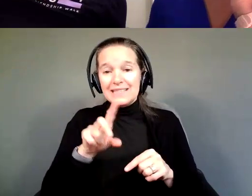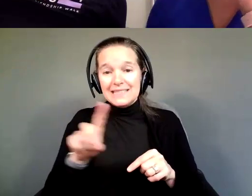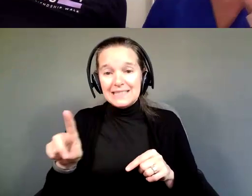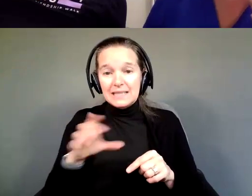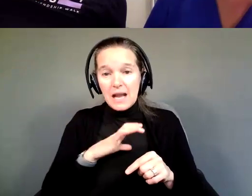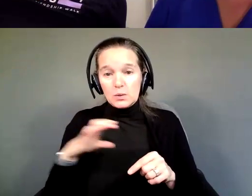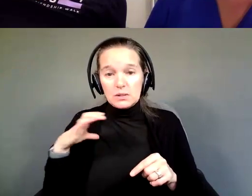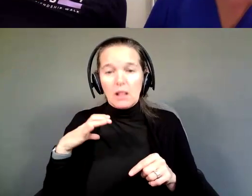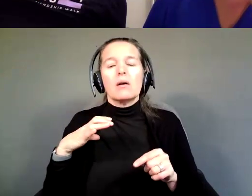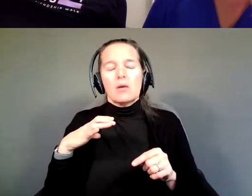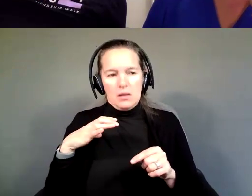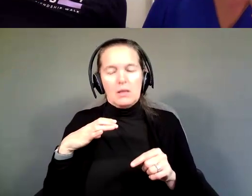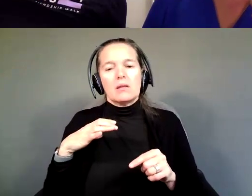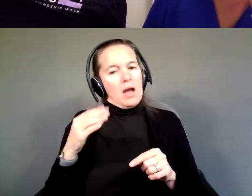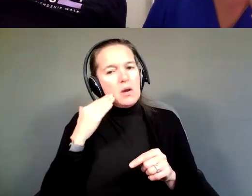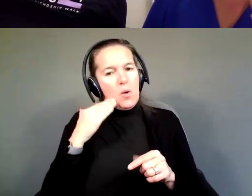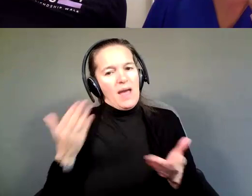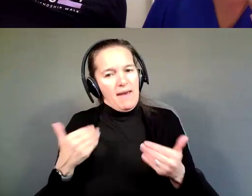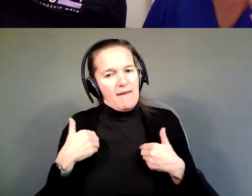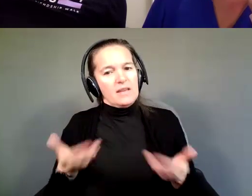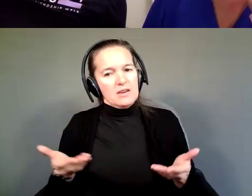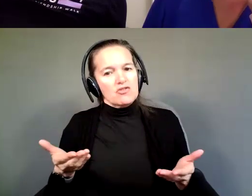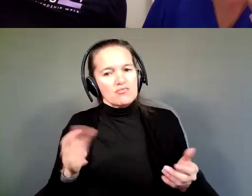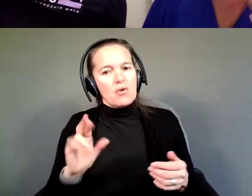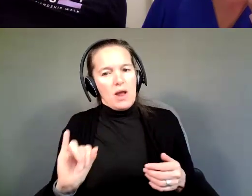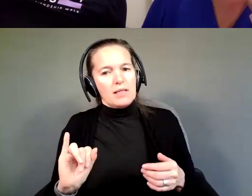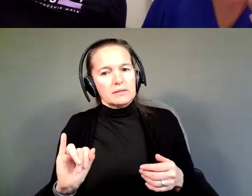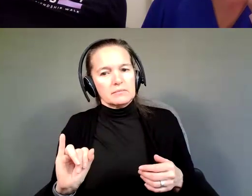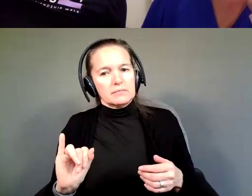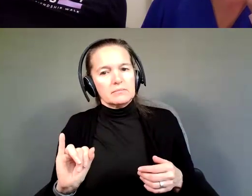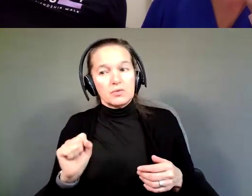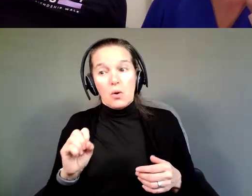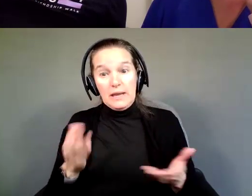I know they can find us in Rhode Island, and we can help with that, because it's not again,